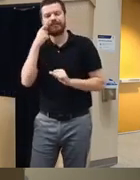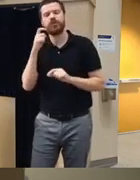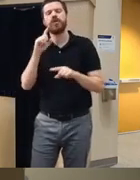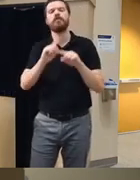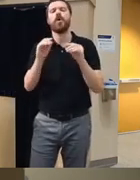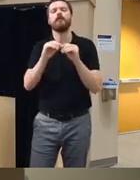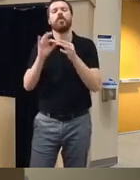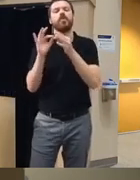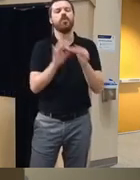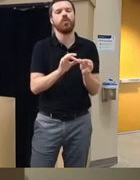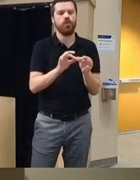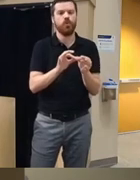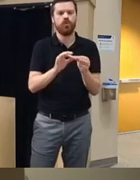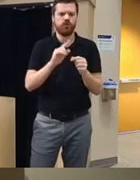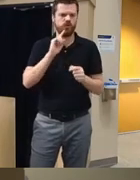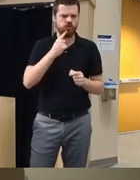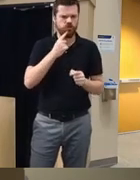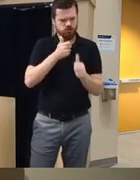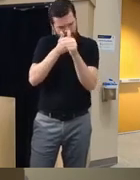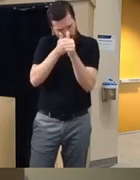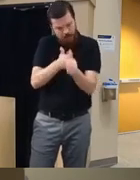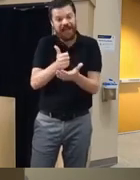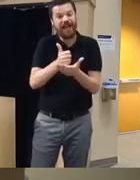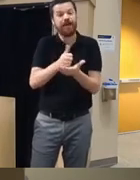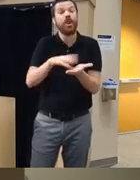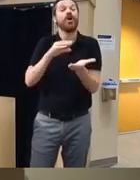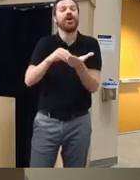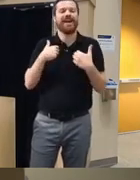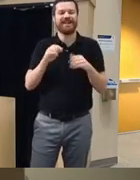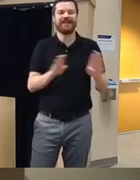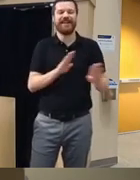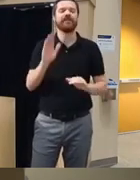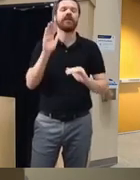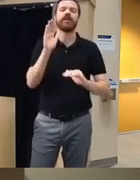like a hyper vigilance that can help learn the healthy Behavior as opposed to getting addicted